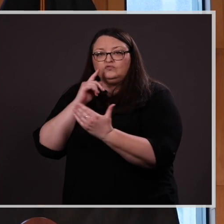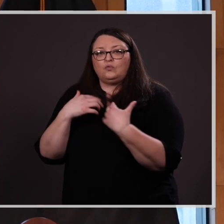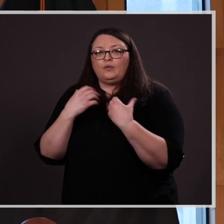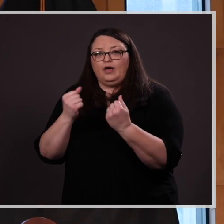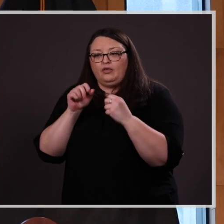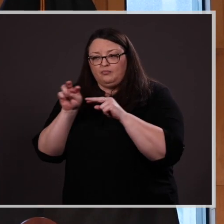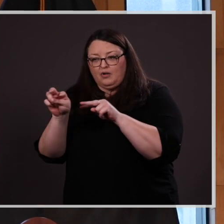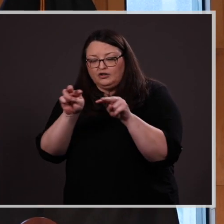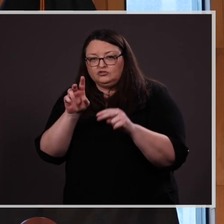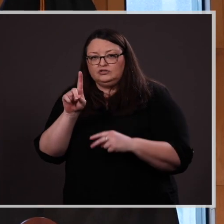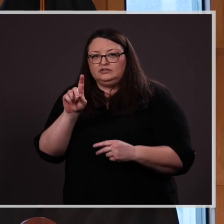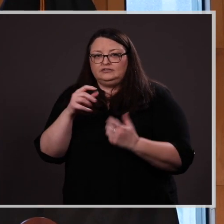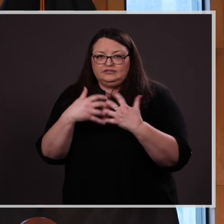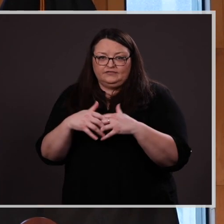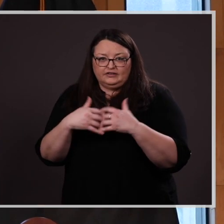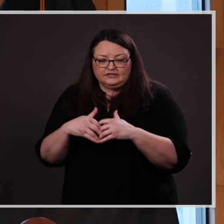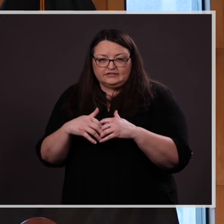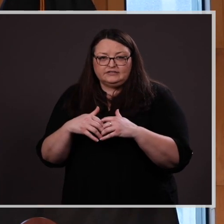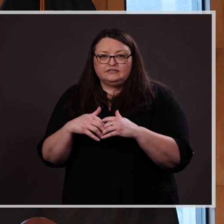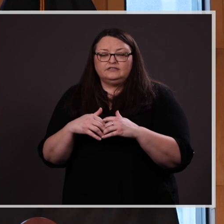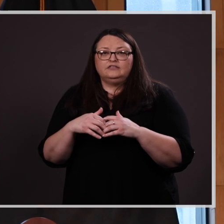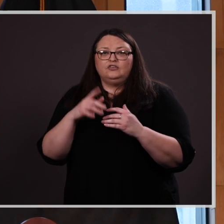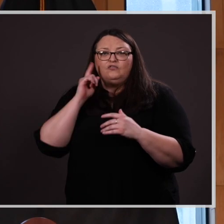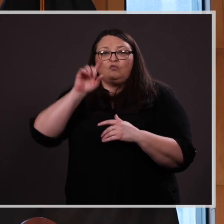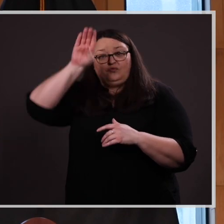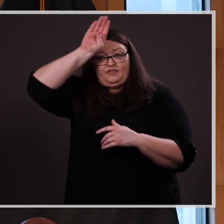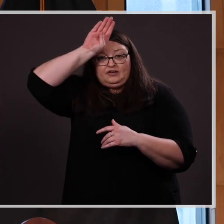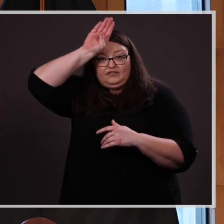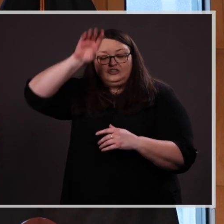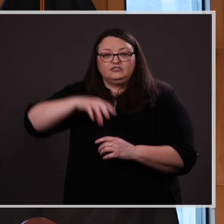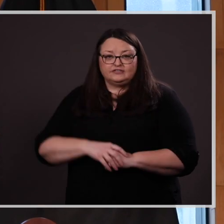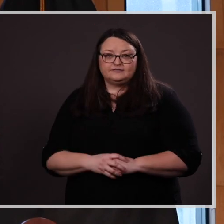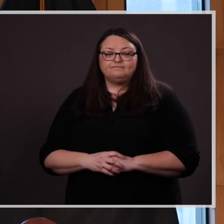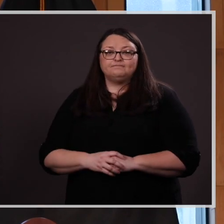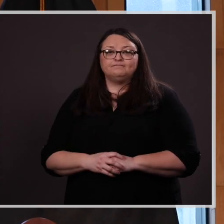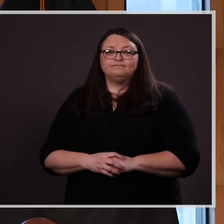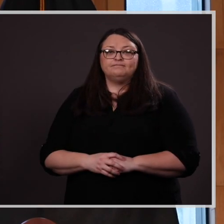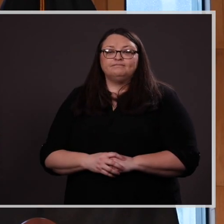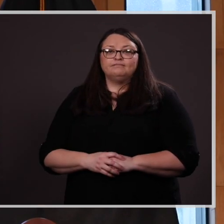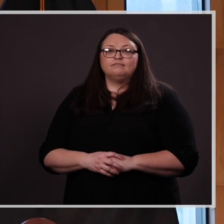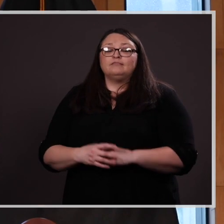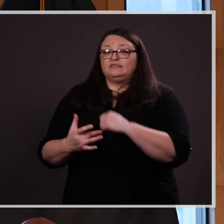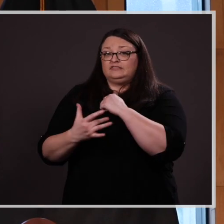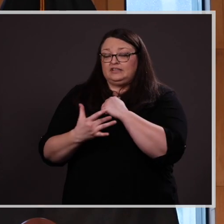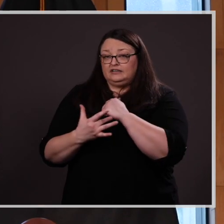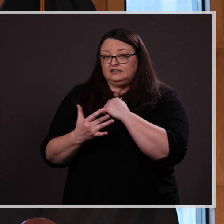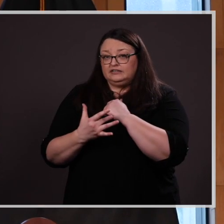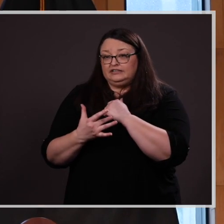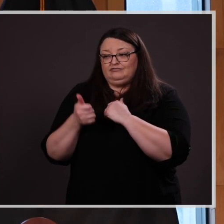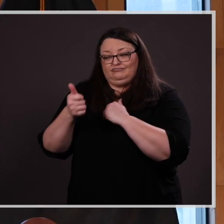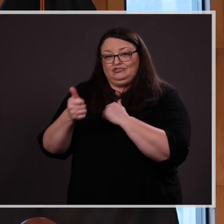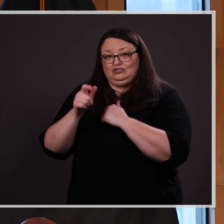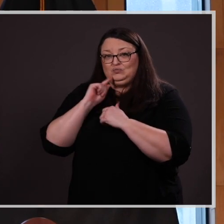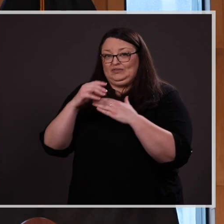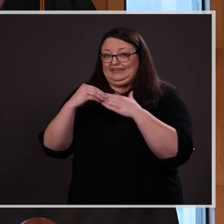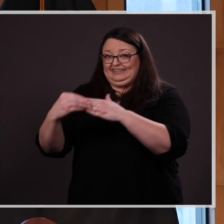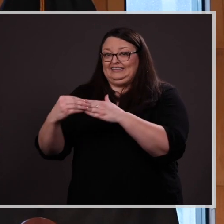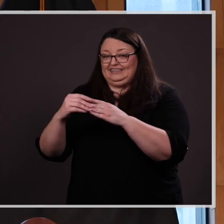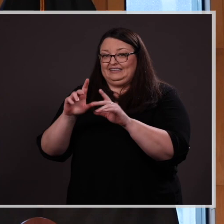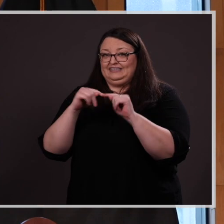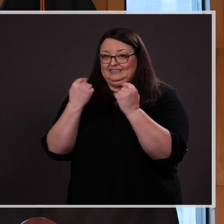and monitoring devices for firefighters. Technically speaking, she is leading the team’s transition